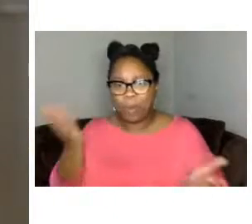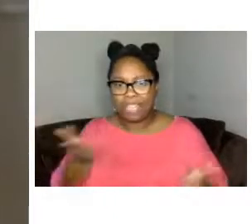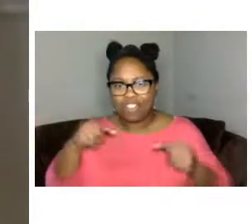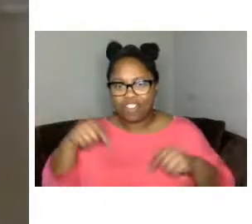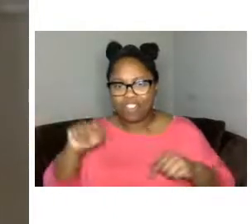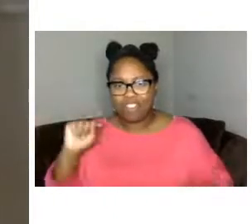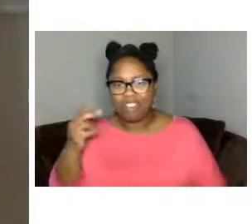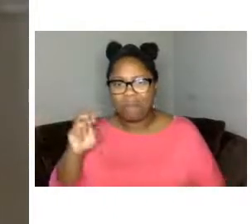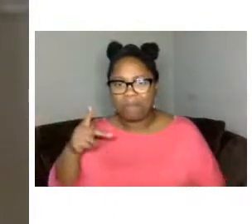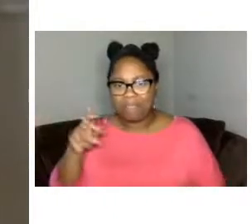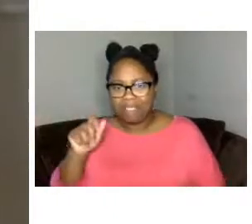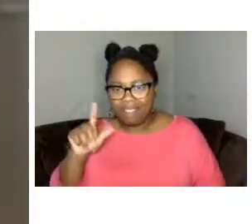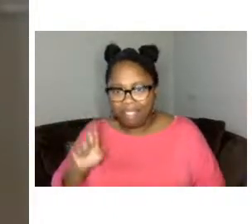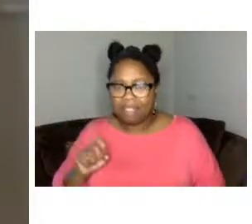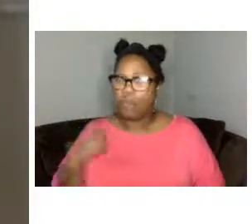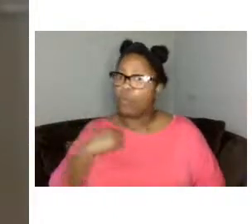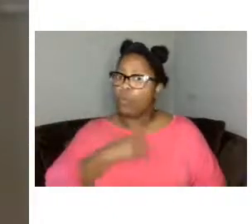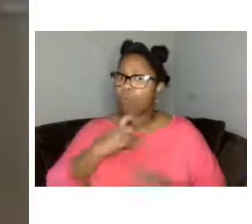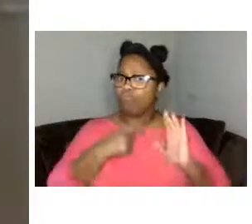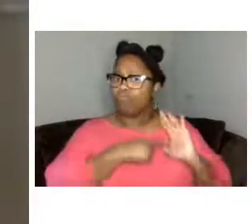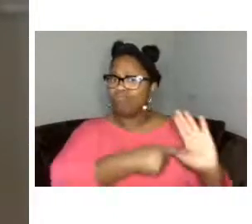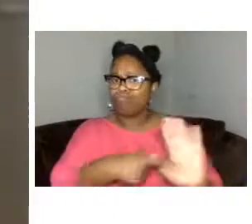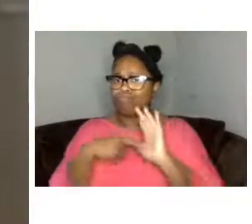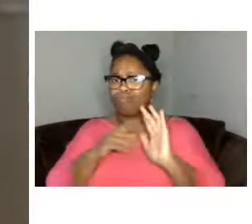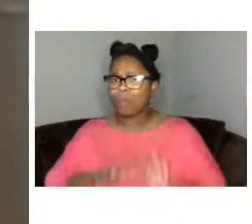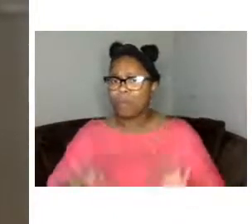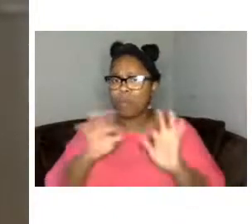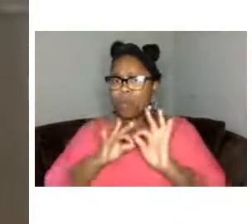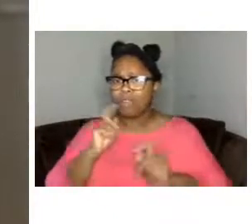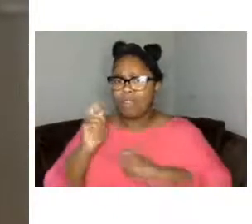recognizes the importance of the contributions of these creatives